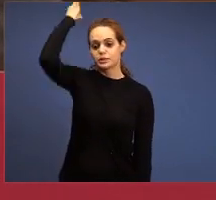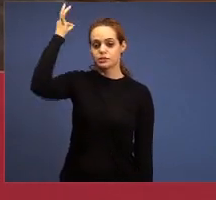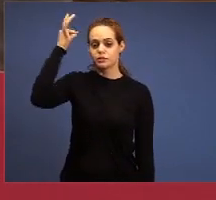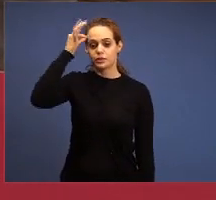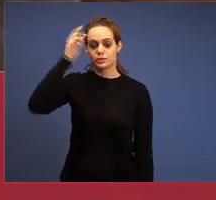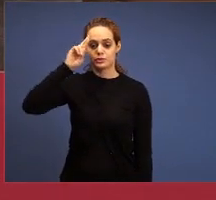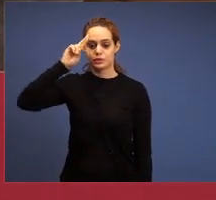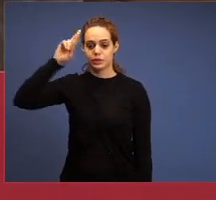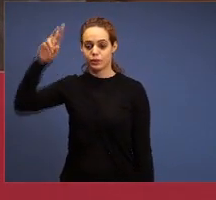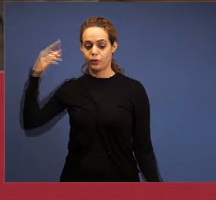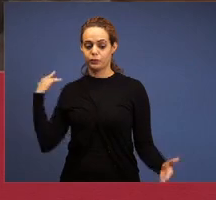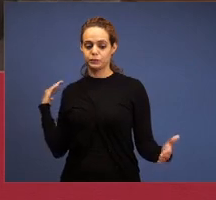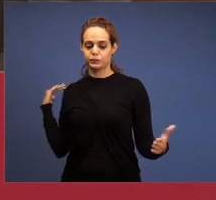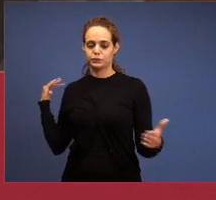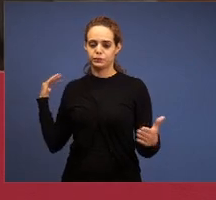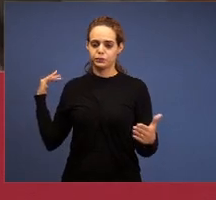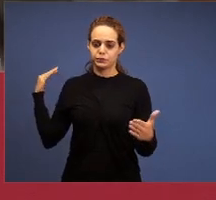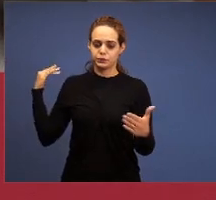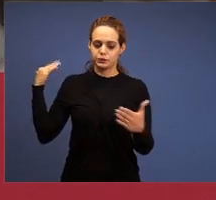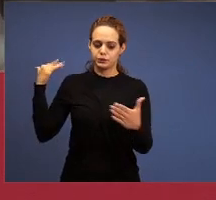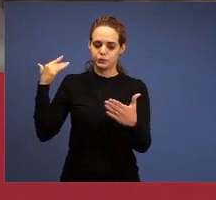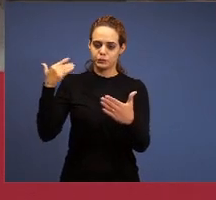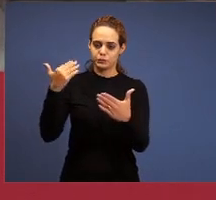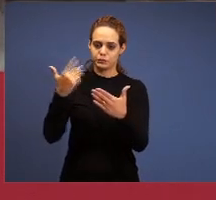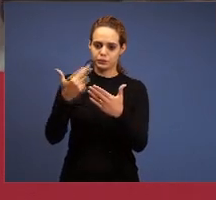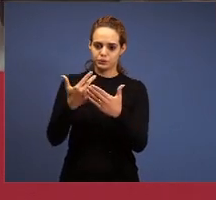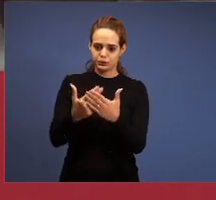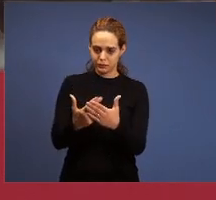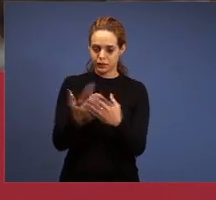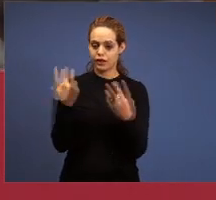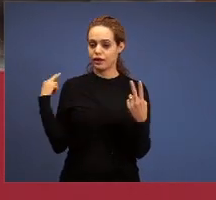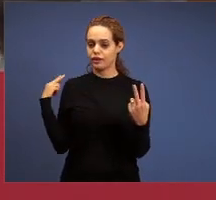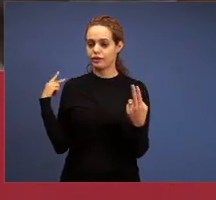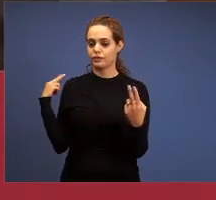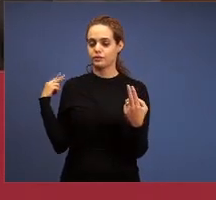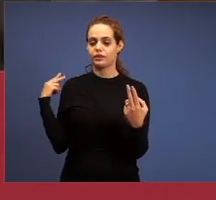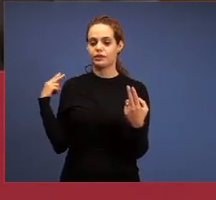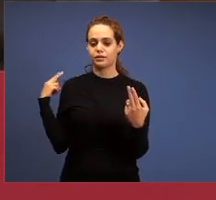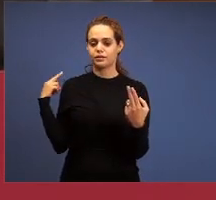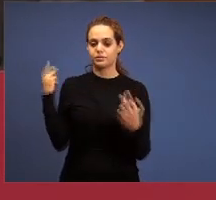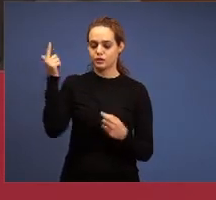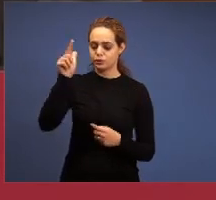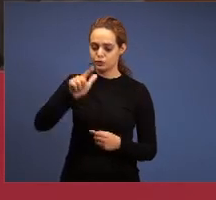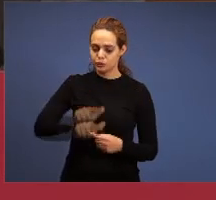here for what? To renew the project of